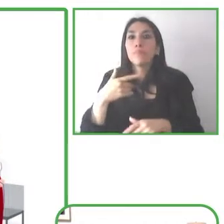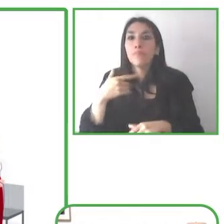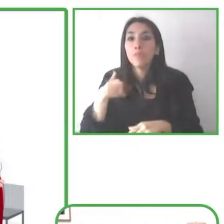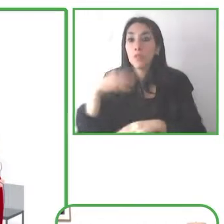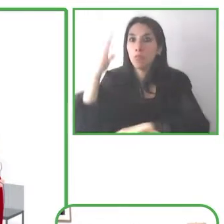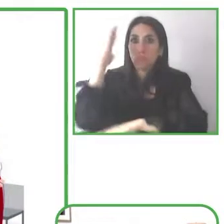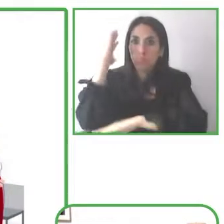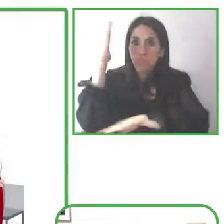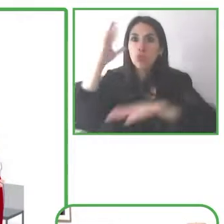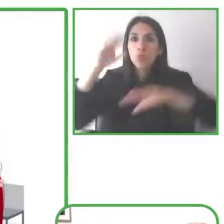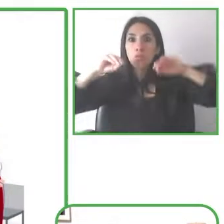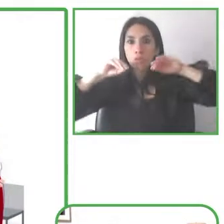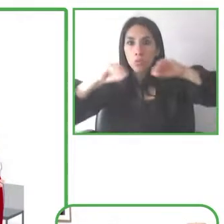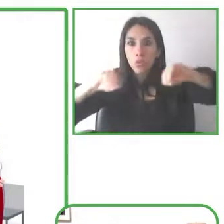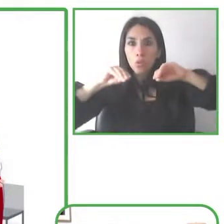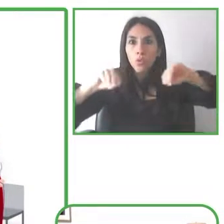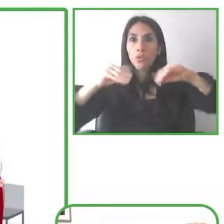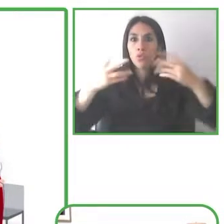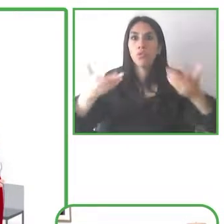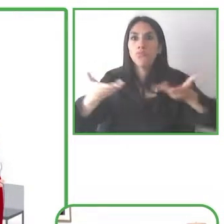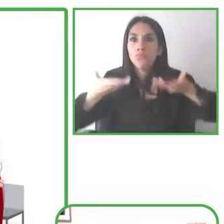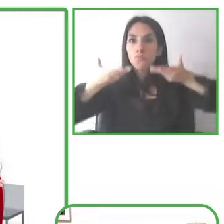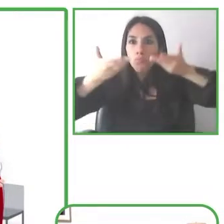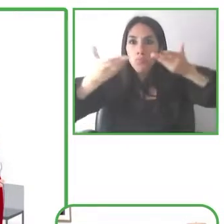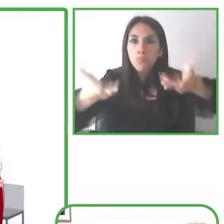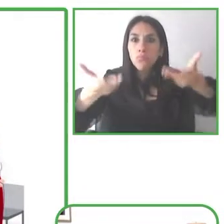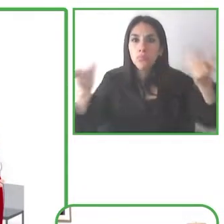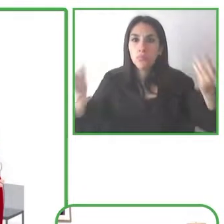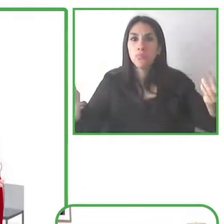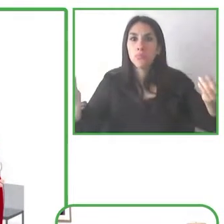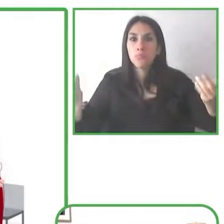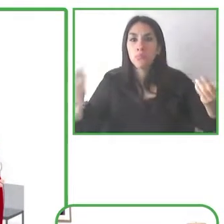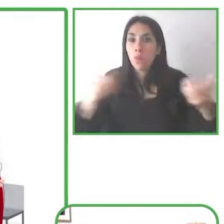and we're really proud of how far we've come we know there's still a lot to be done but